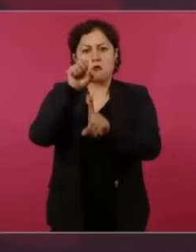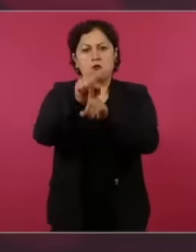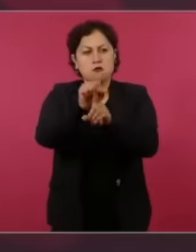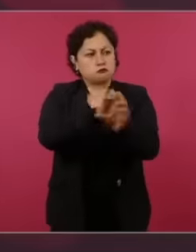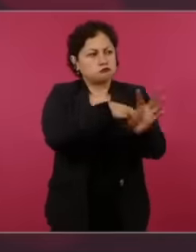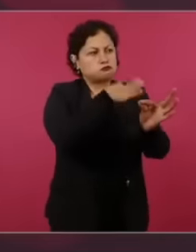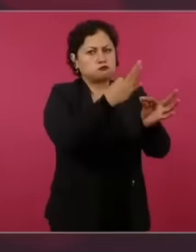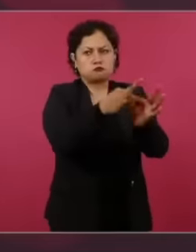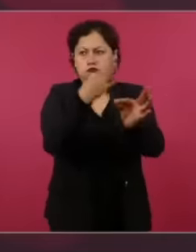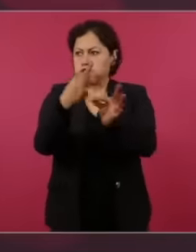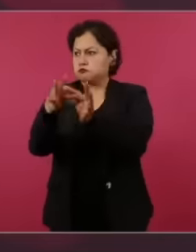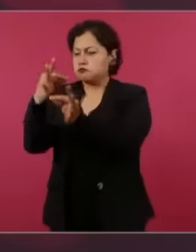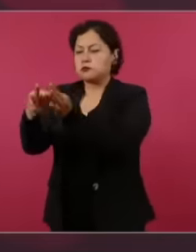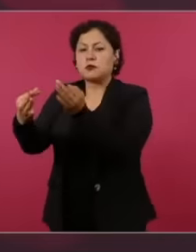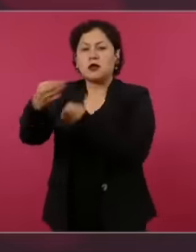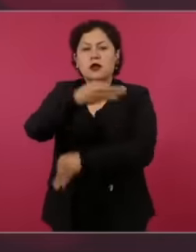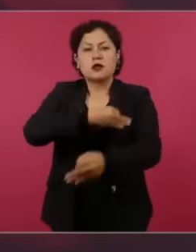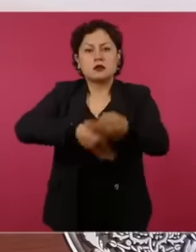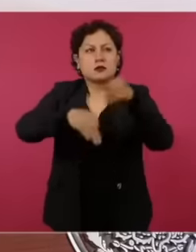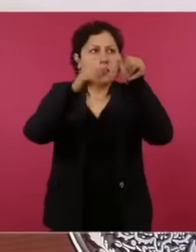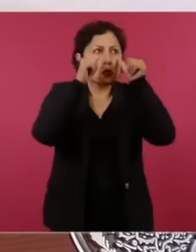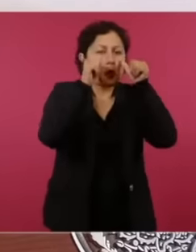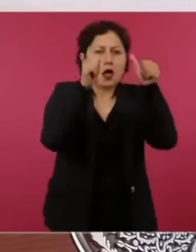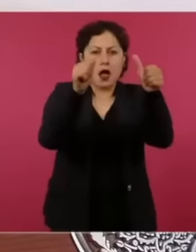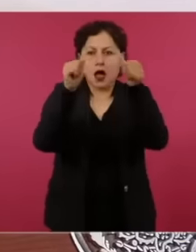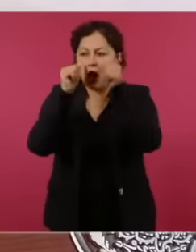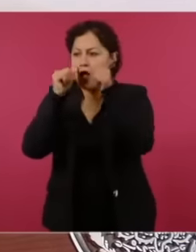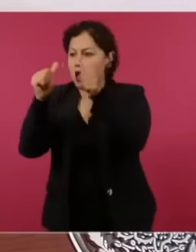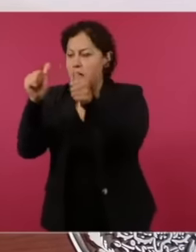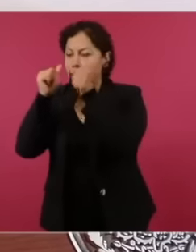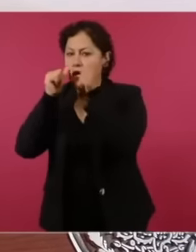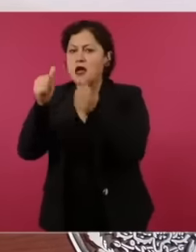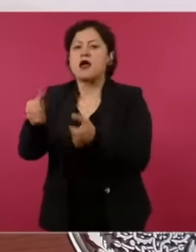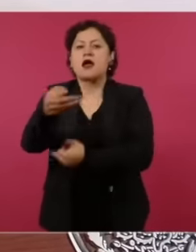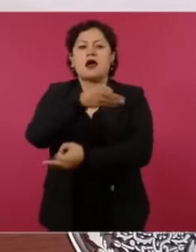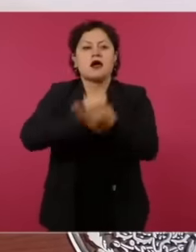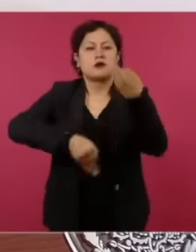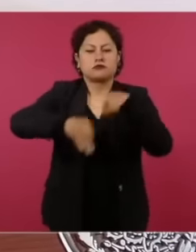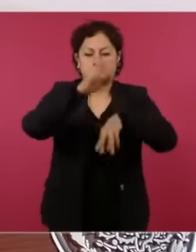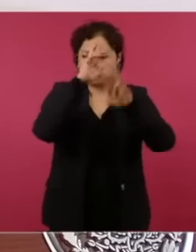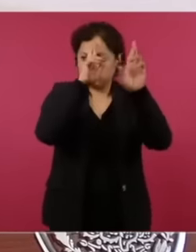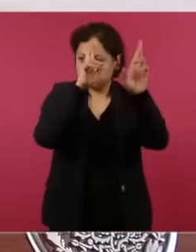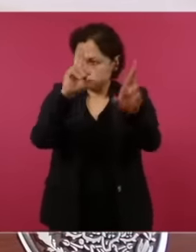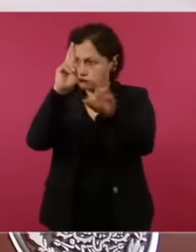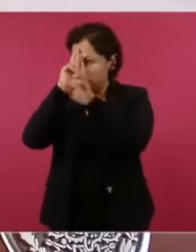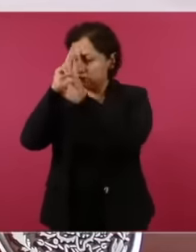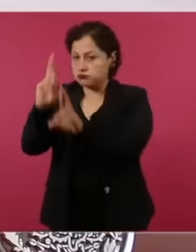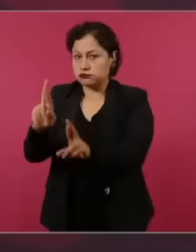everyone should be listened to, everyone should be respected but preference should be given